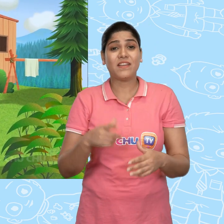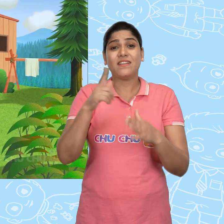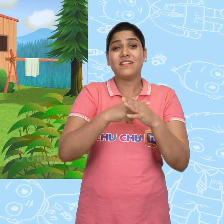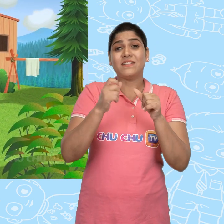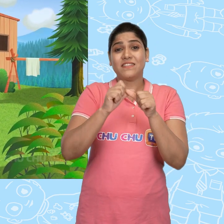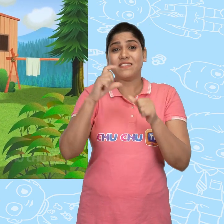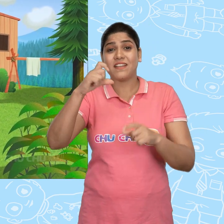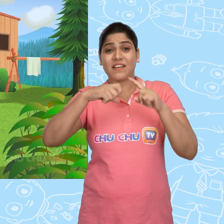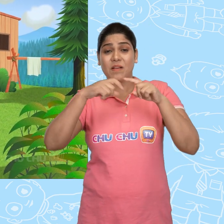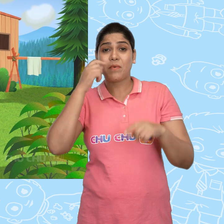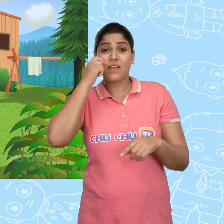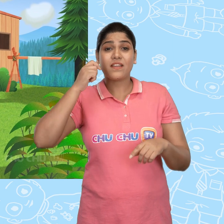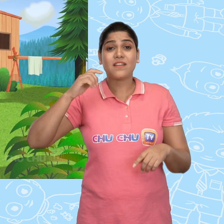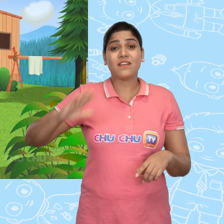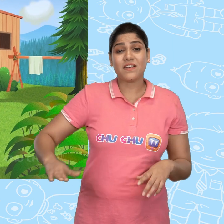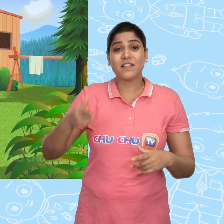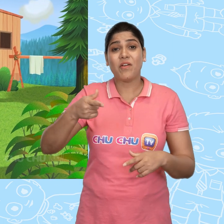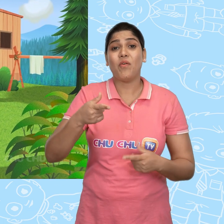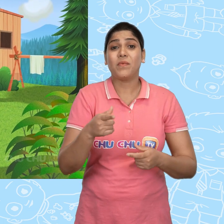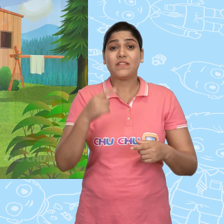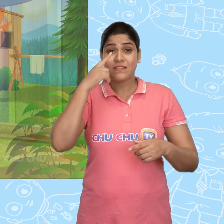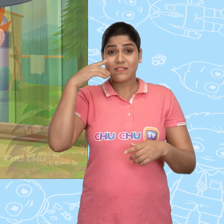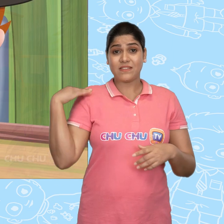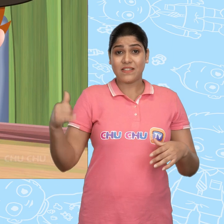Long, long ago there lived a boy named Jack.